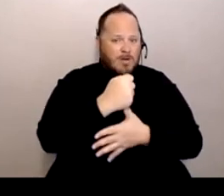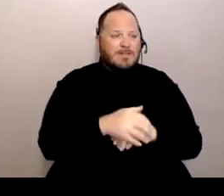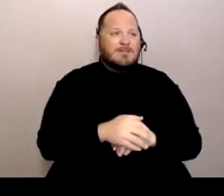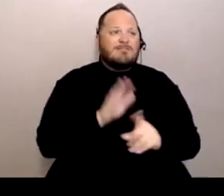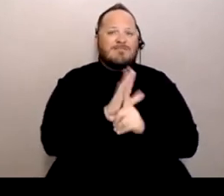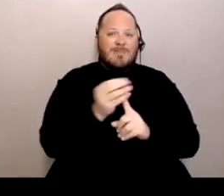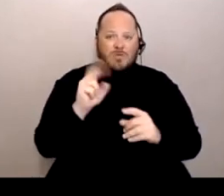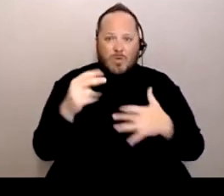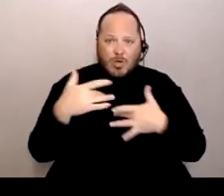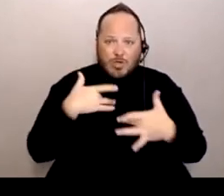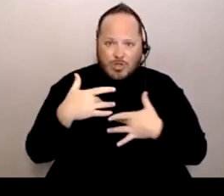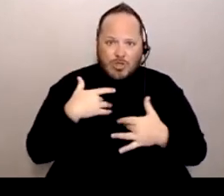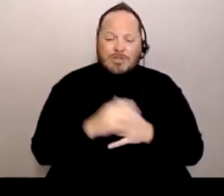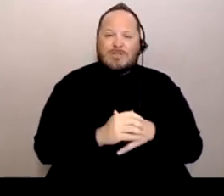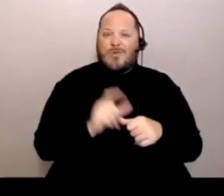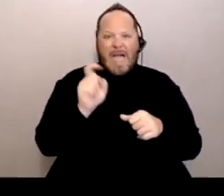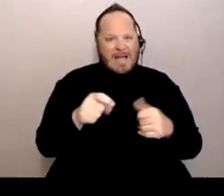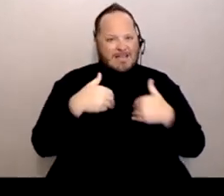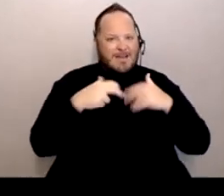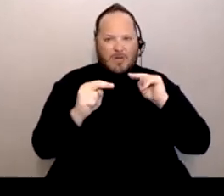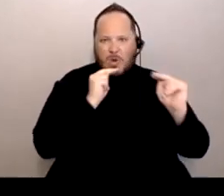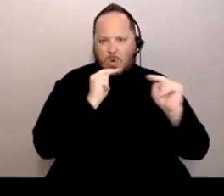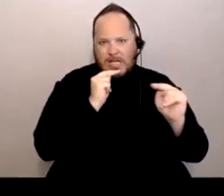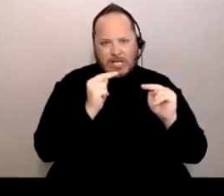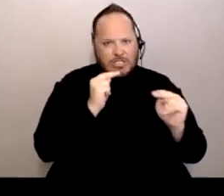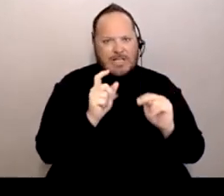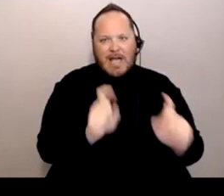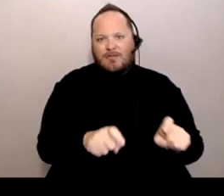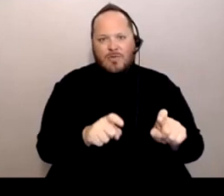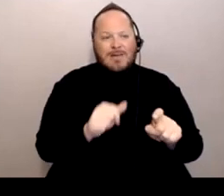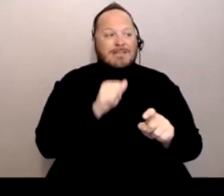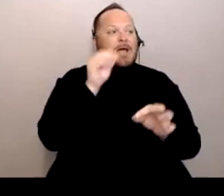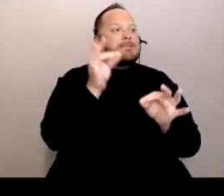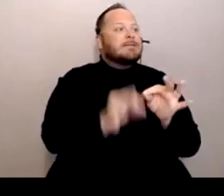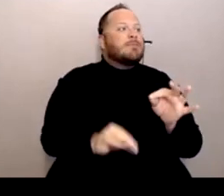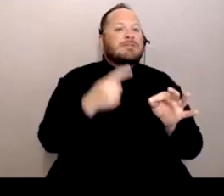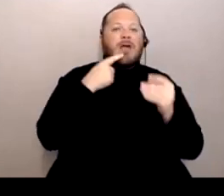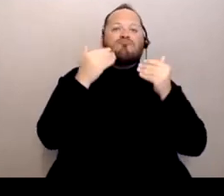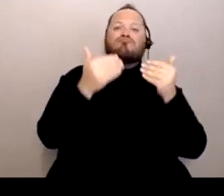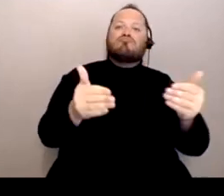And so there has to be negotiations. It's not that simple to just say, "Oh, we're gonna do this." You can't, you know?